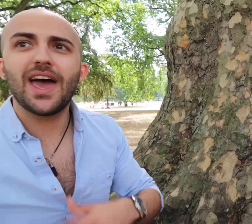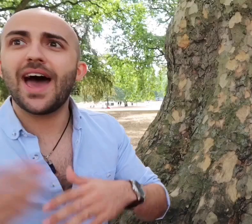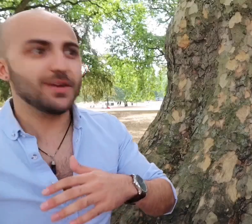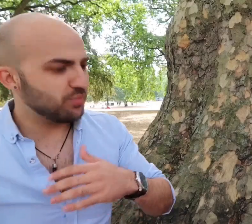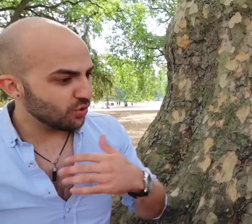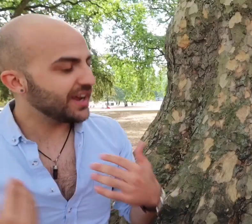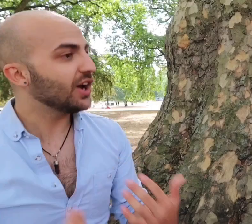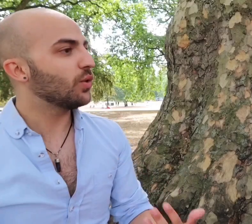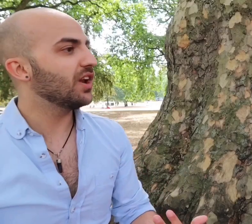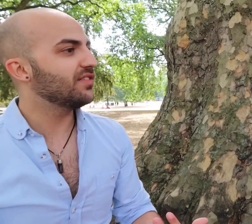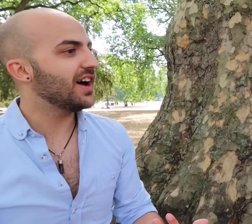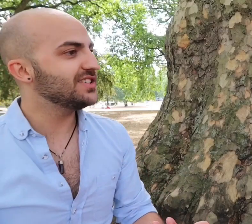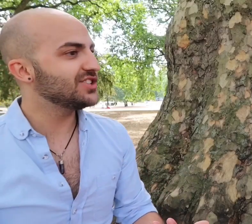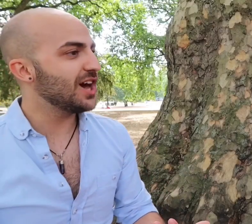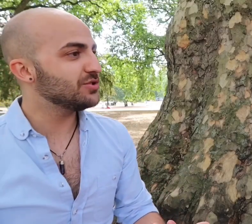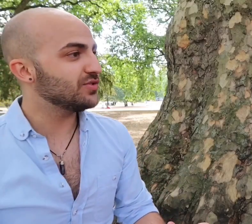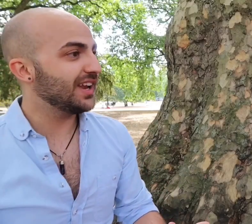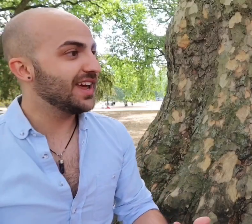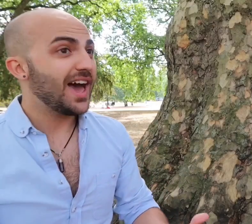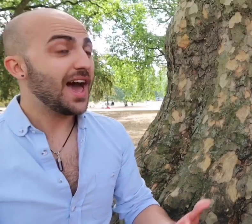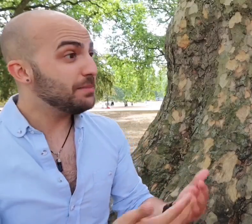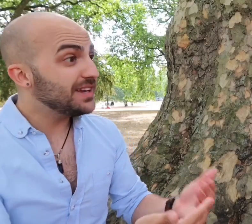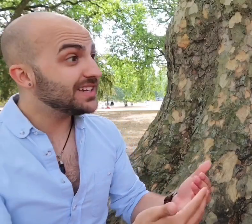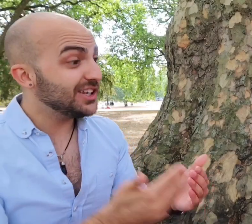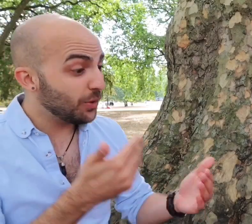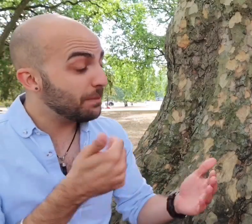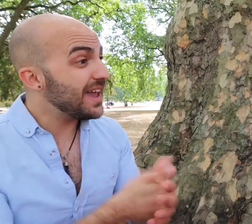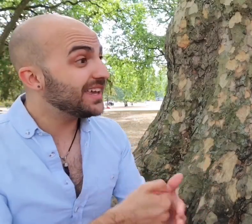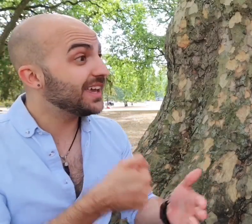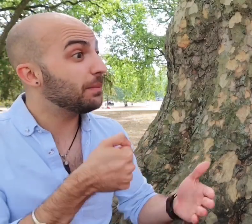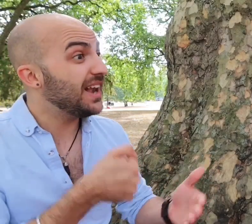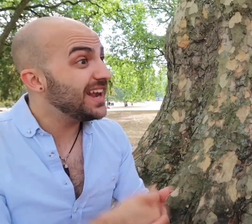and then bring a qualified interpreter in immediately you're making a political